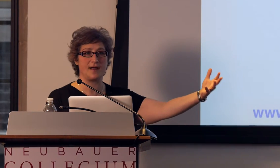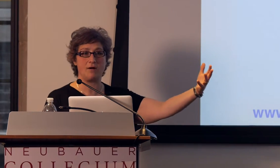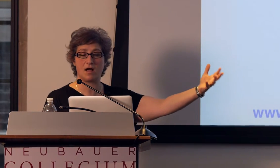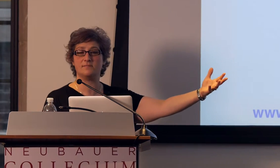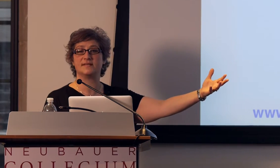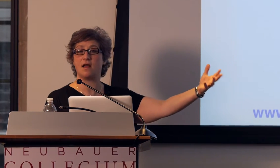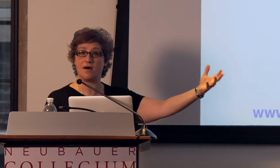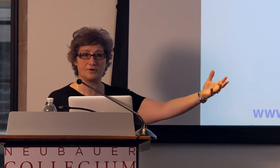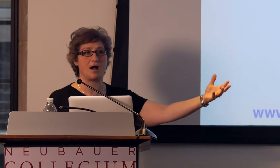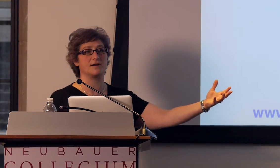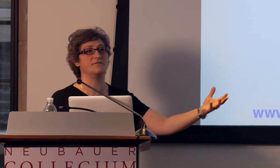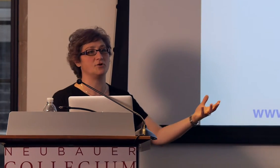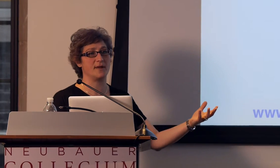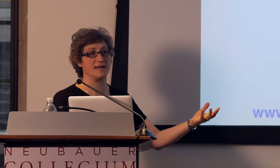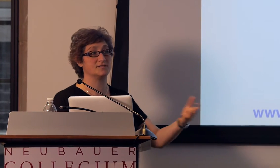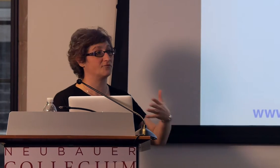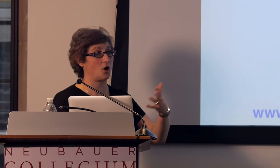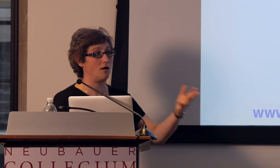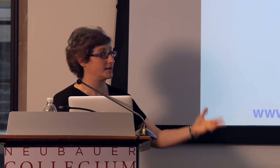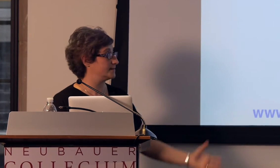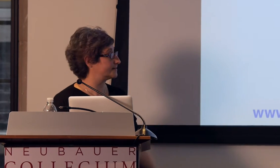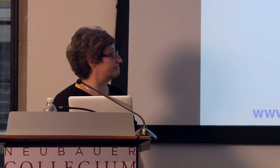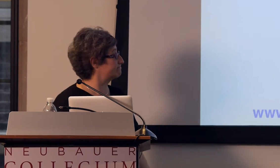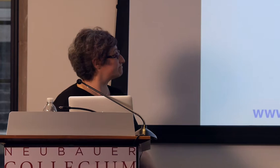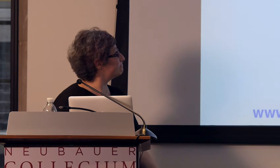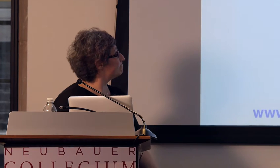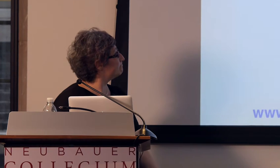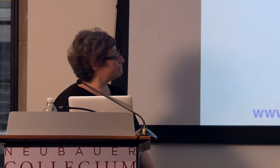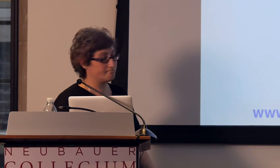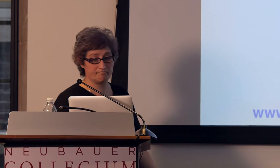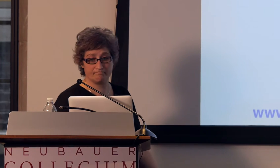outcomes in other cognitive domains for all kids.